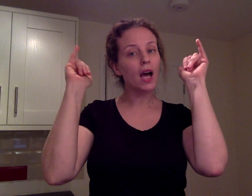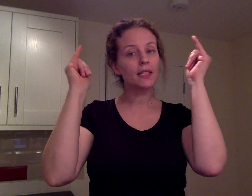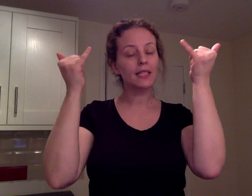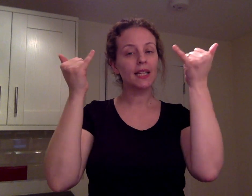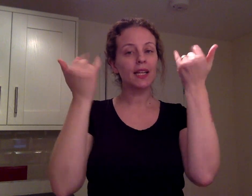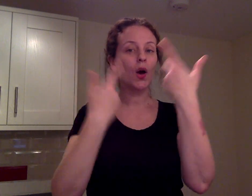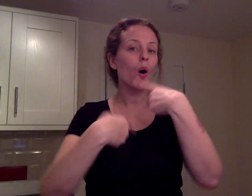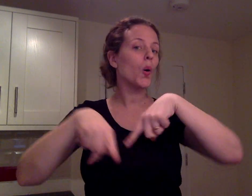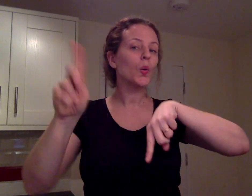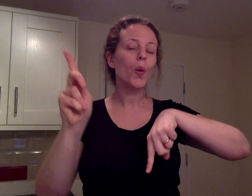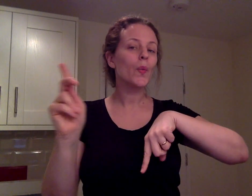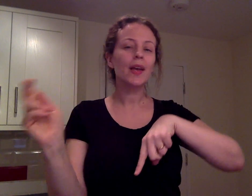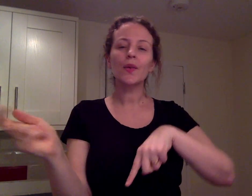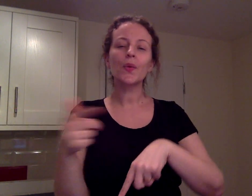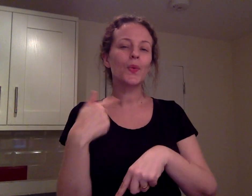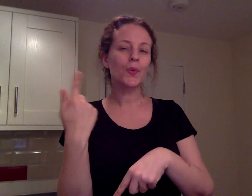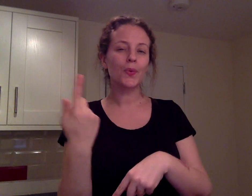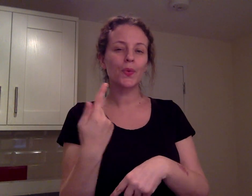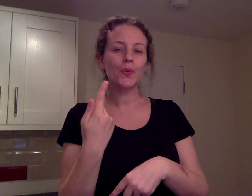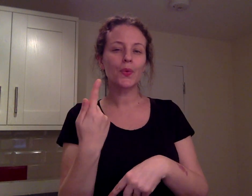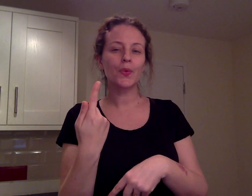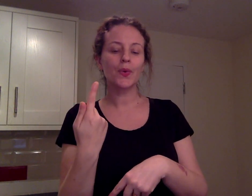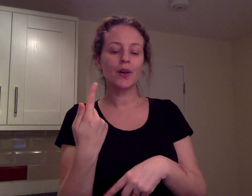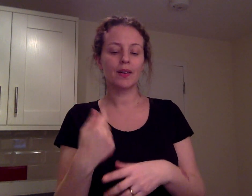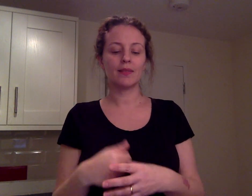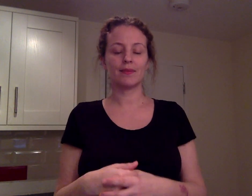Party go who?